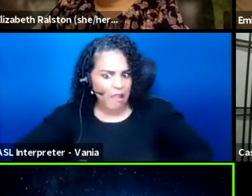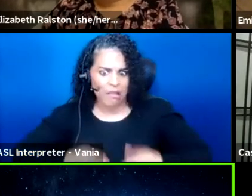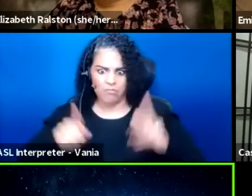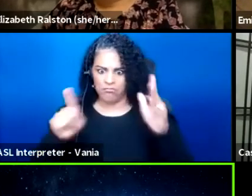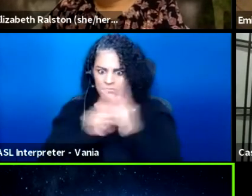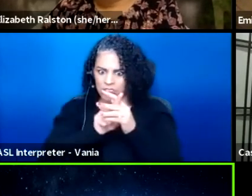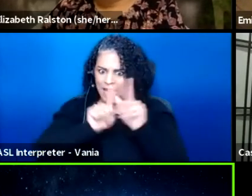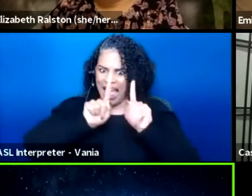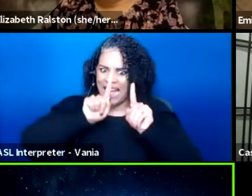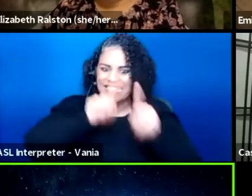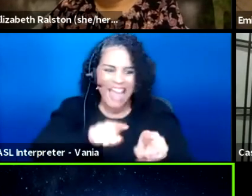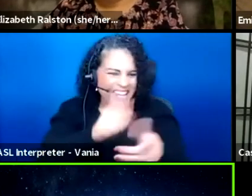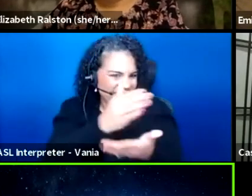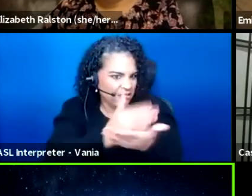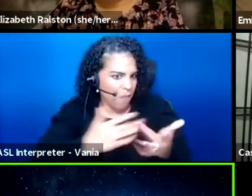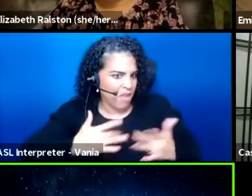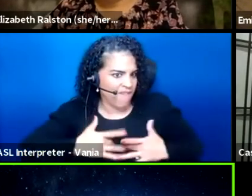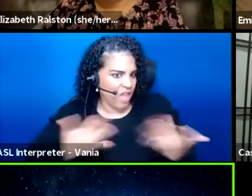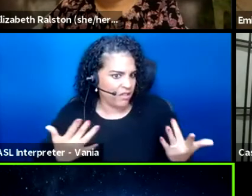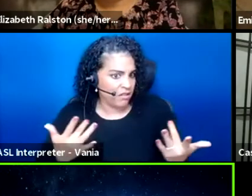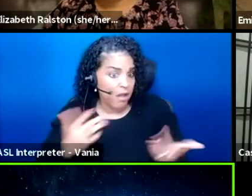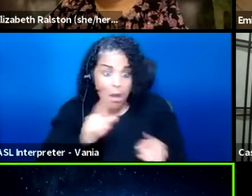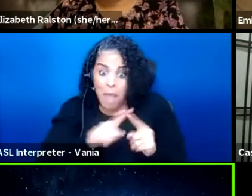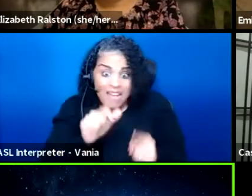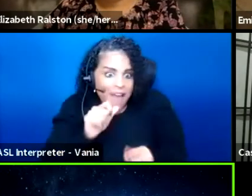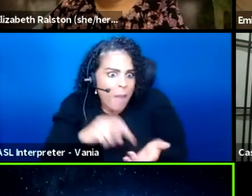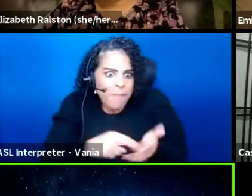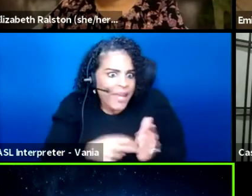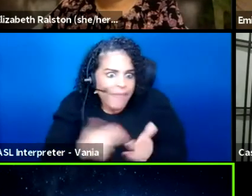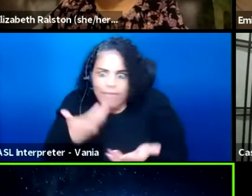certain events, but that doesn't mean they don't want to go,